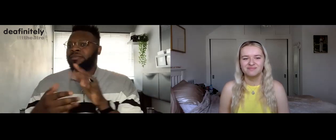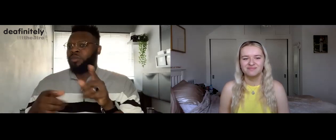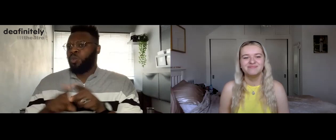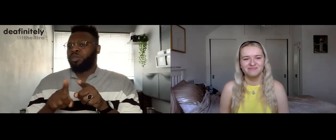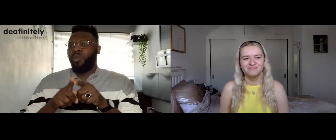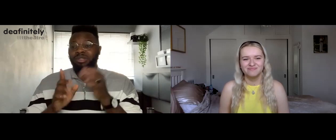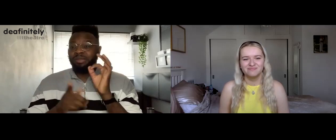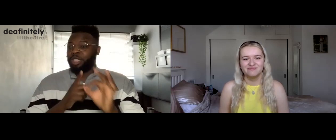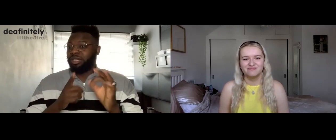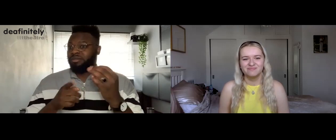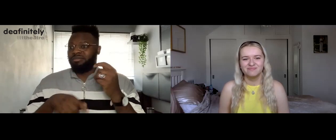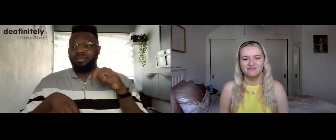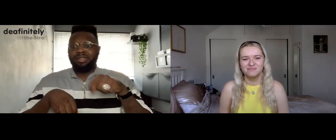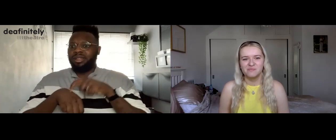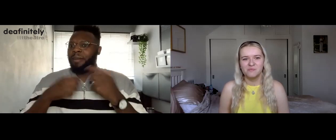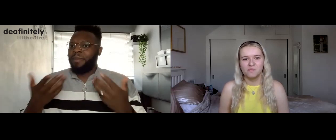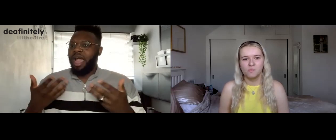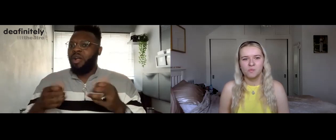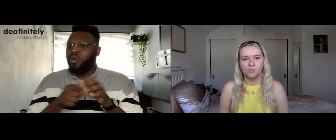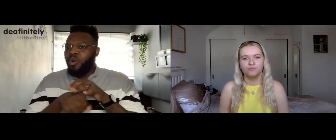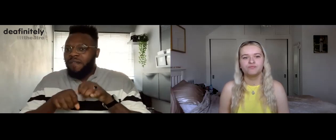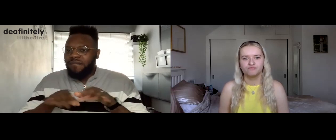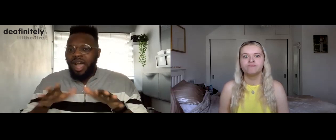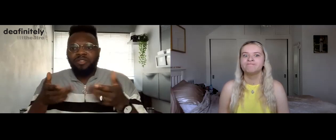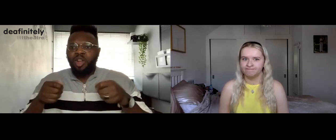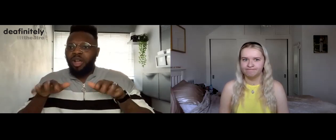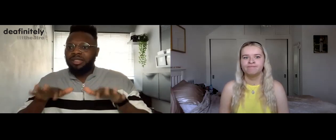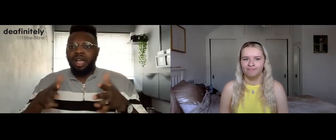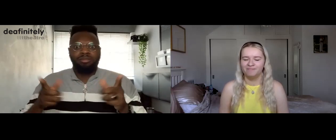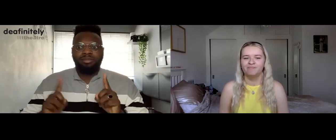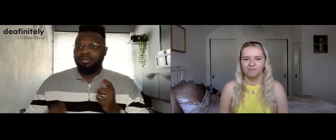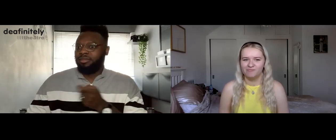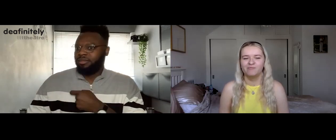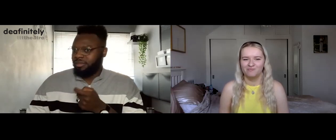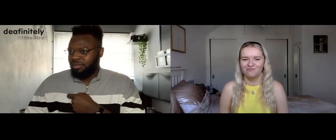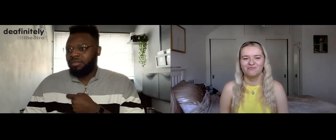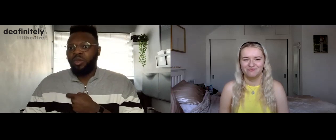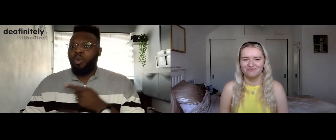Especially at this time now with Coronavirus and lockdown, it is an anxious time and